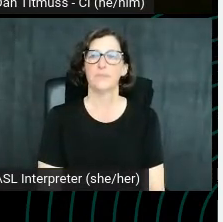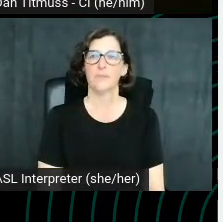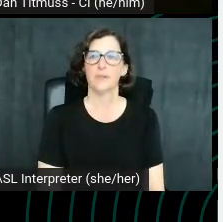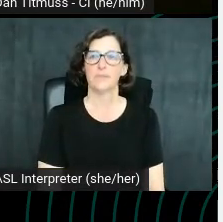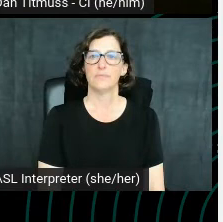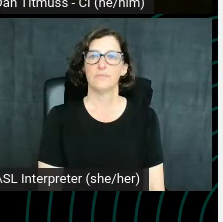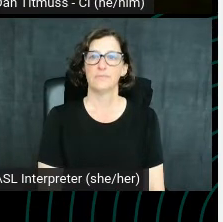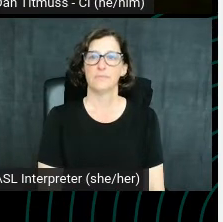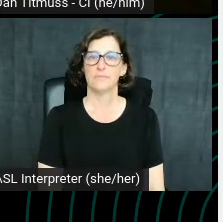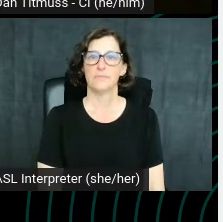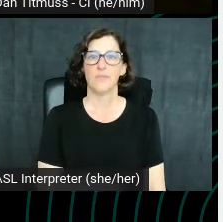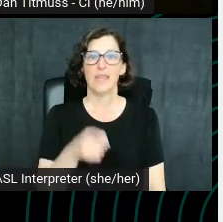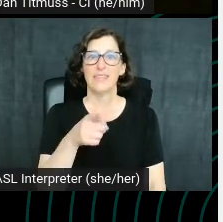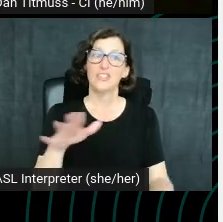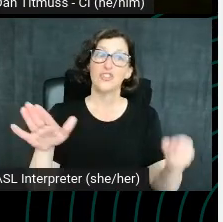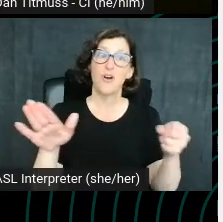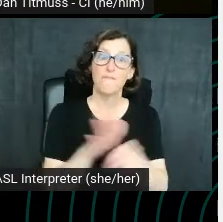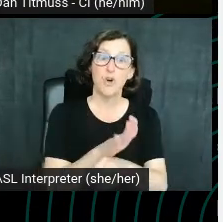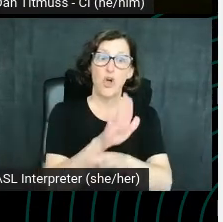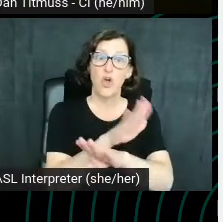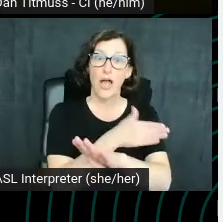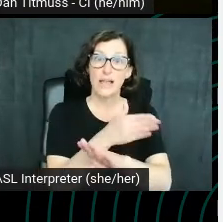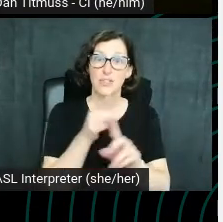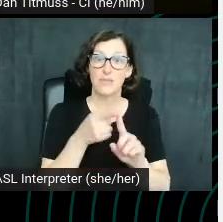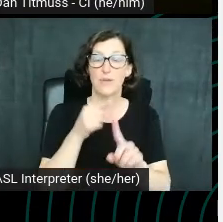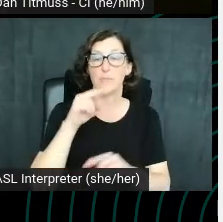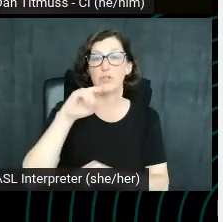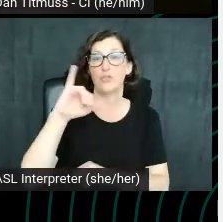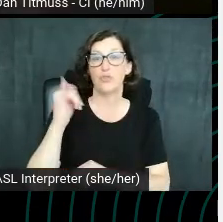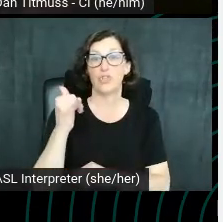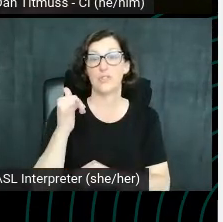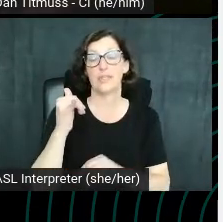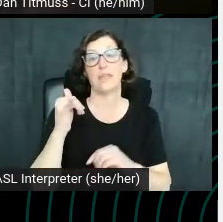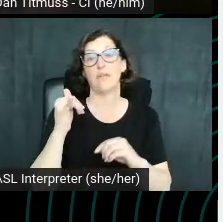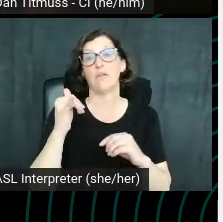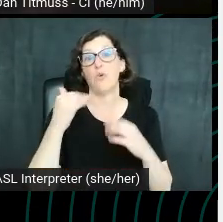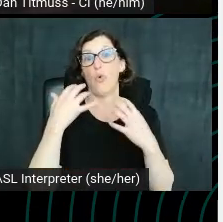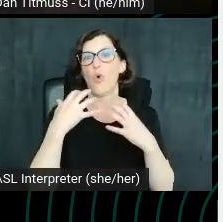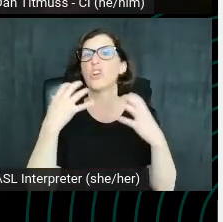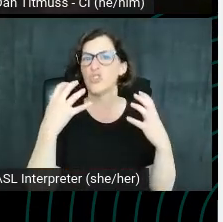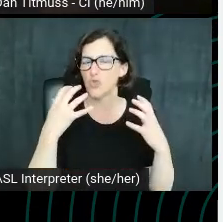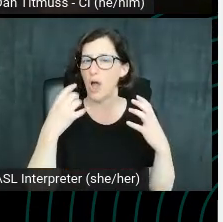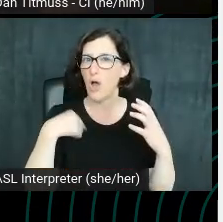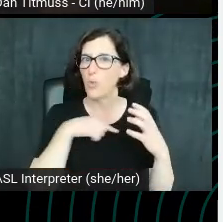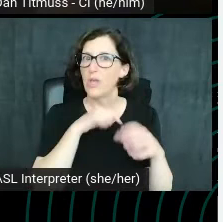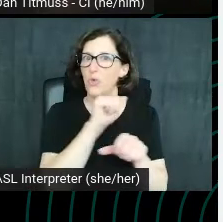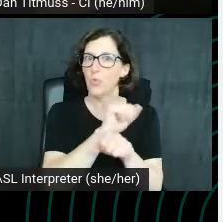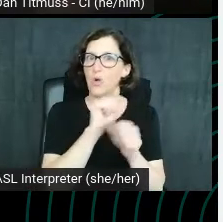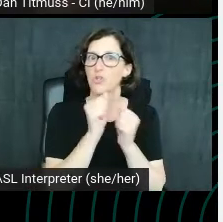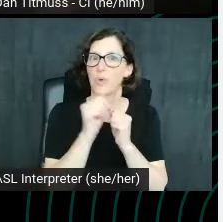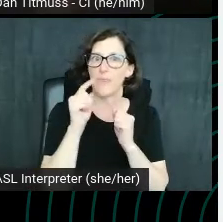This is a full concert from the new New Jersey Symphony Orchestra who we worked with with some SEO for YouTube.